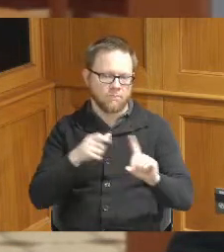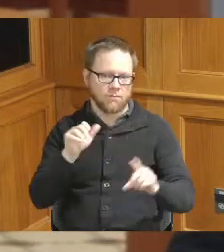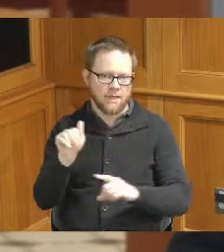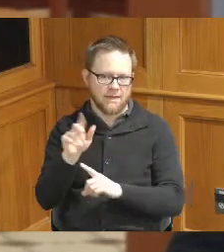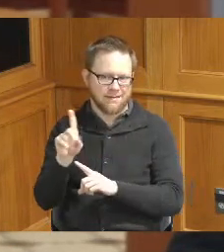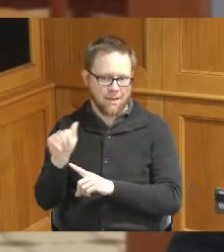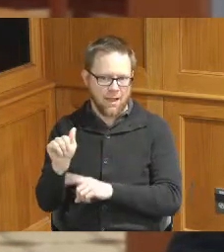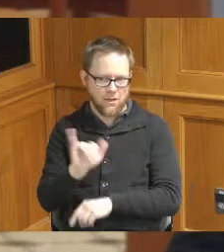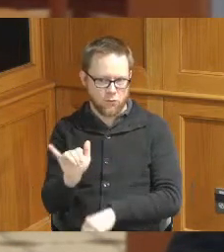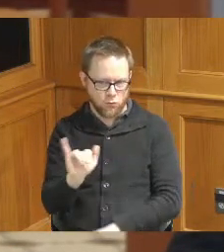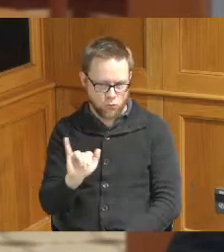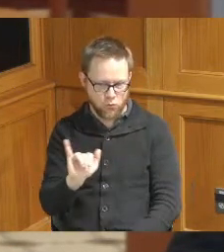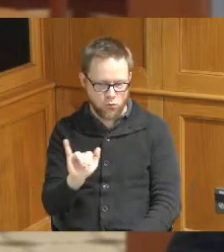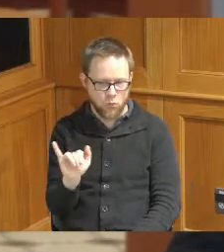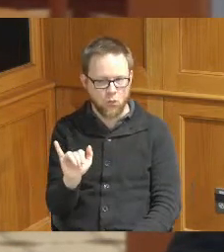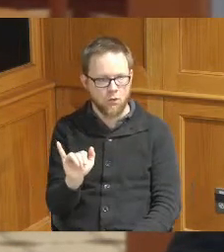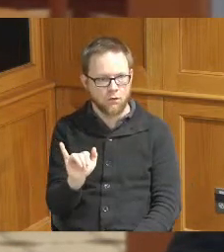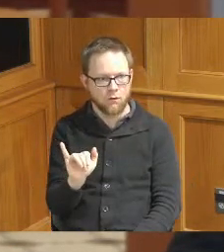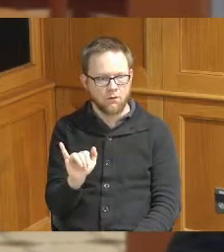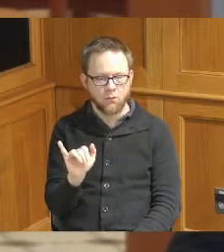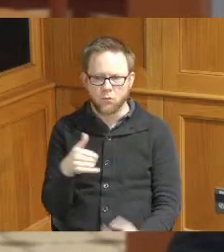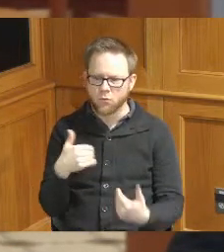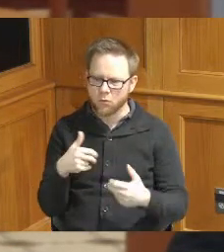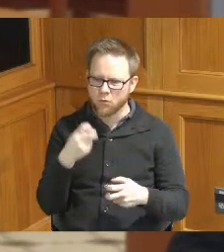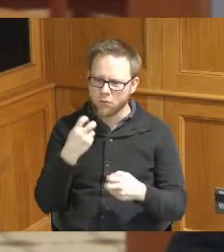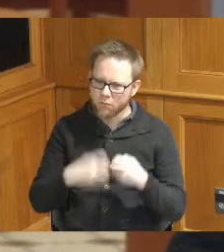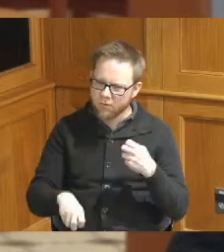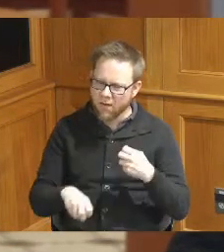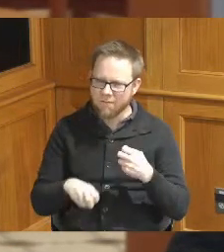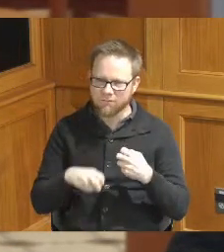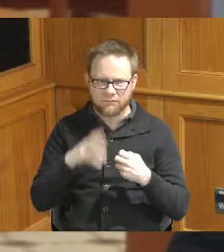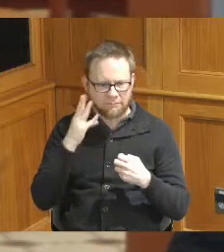Act so it's just it's a difficult thing to deal with and I think we can solve the problem